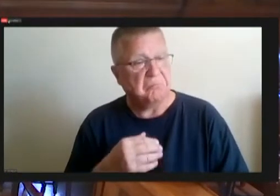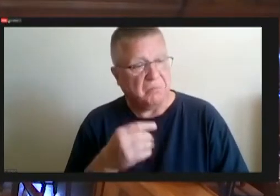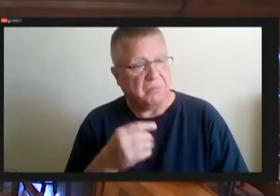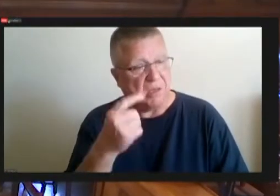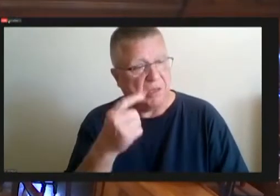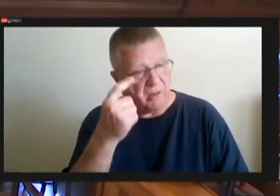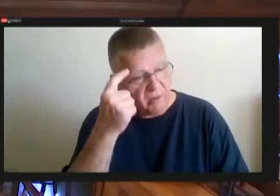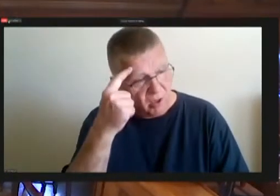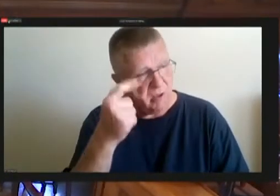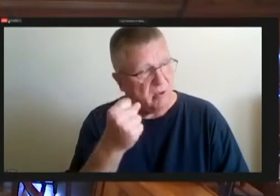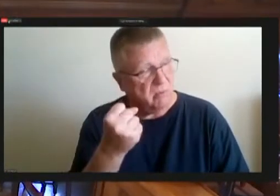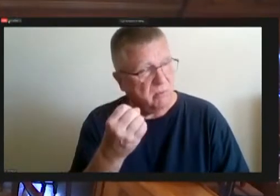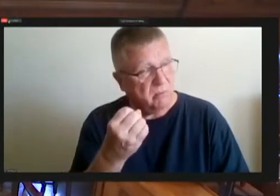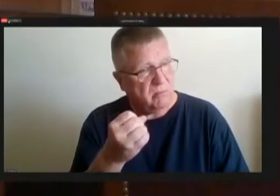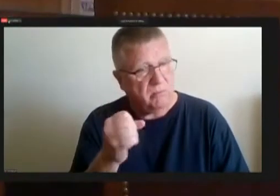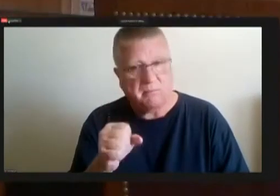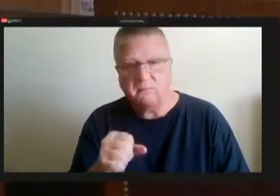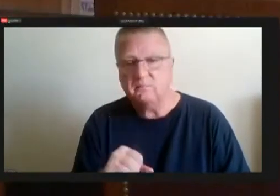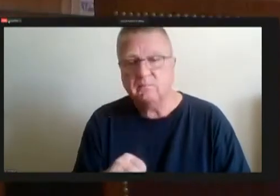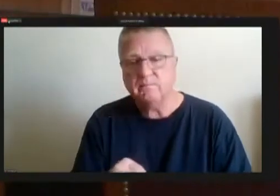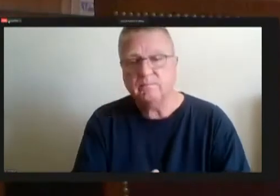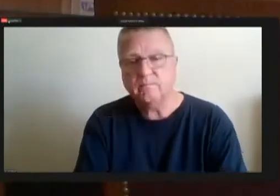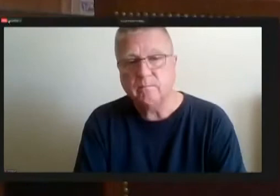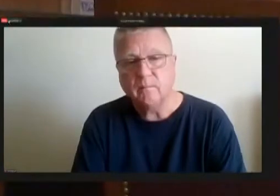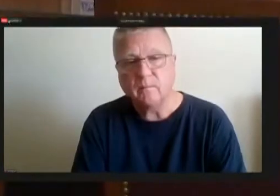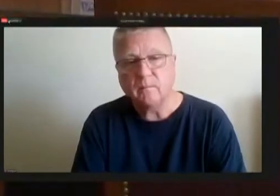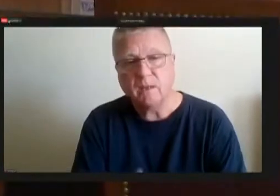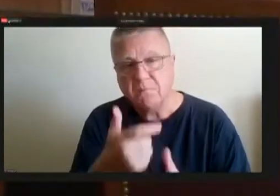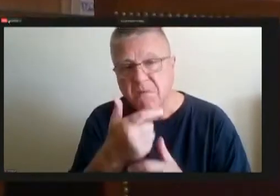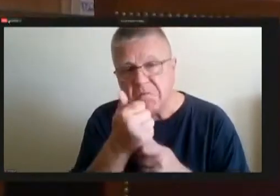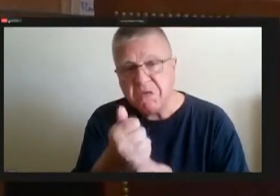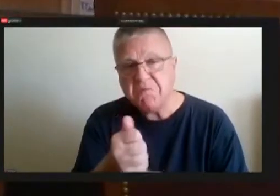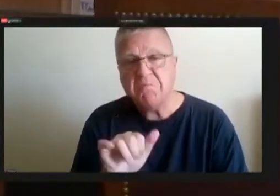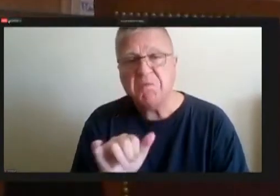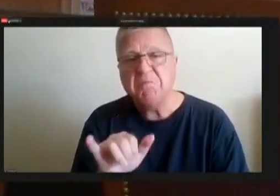Okay. OK, and that's, that's interesting. Just to purpose then.